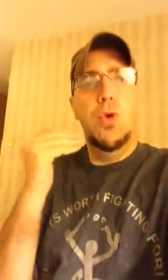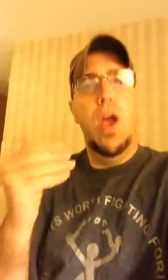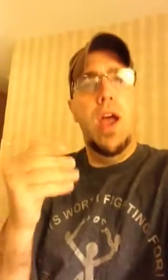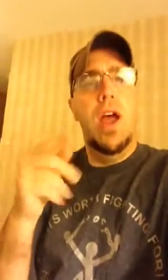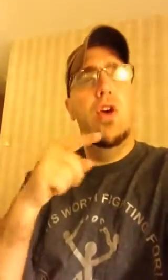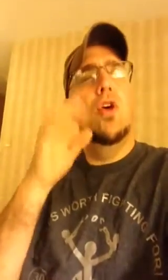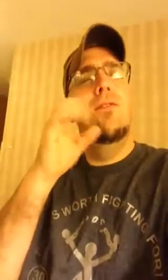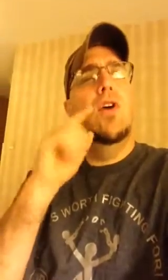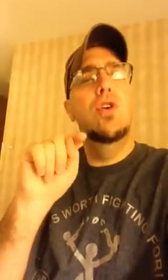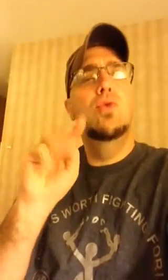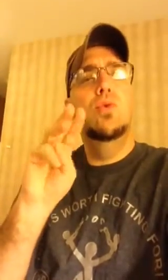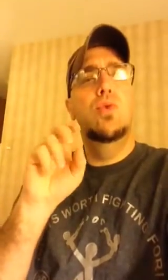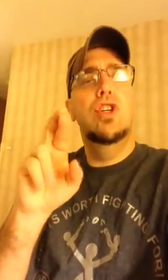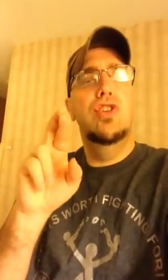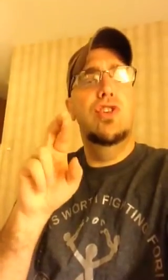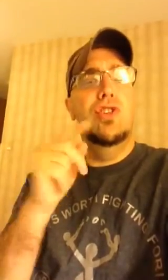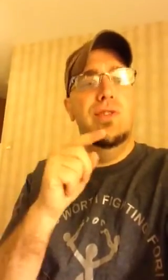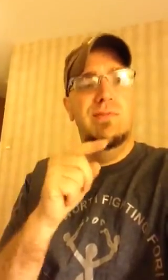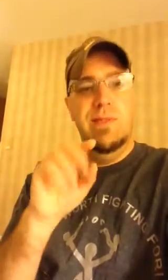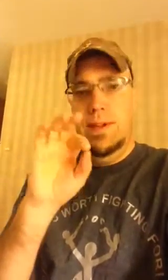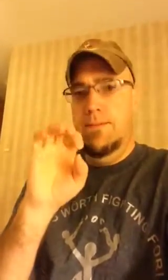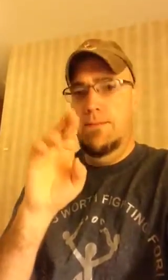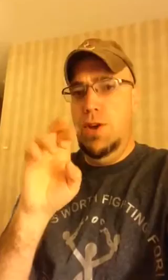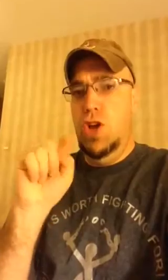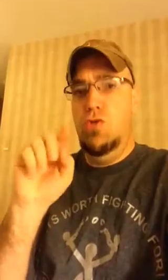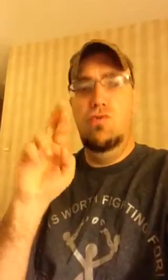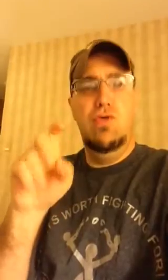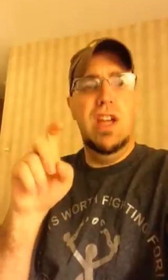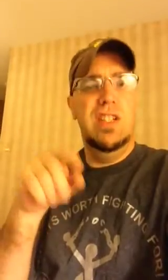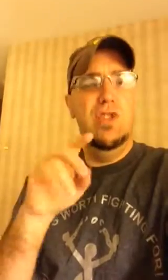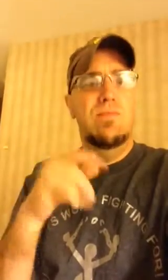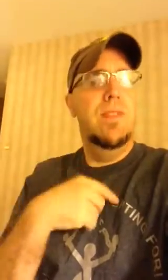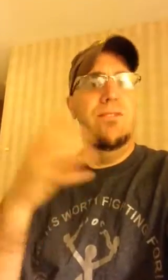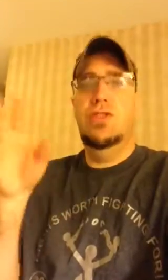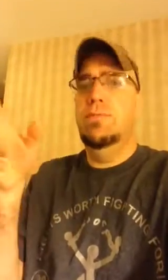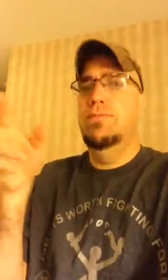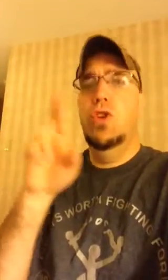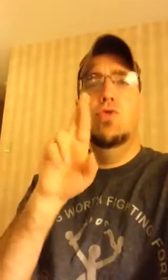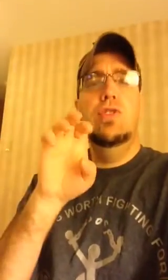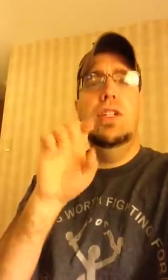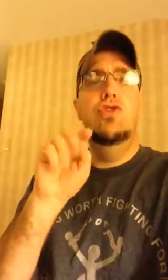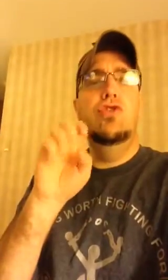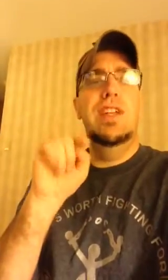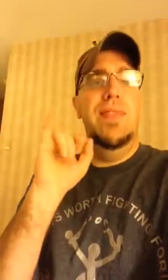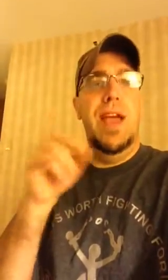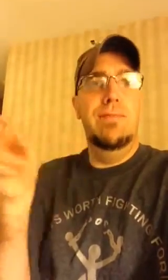Look for my Twitter account, ferretrex. I have already retreated that.